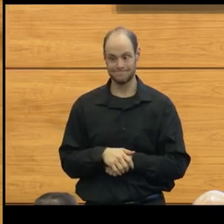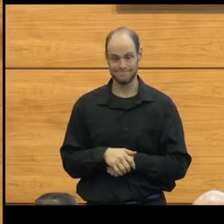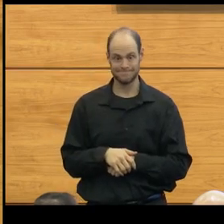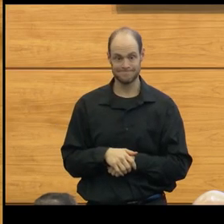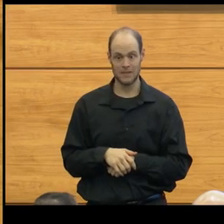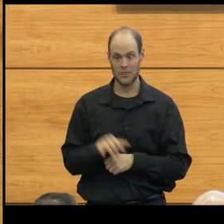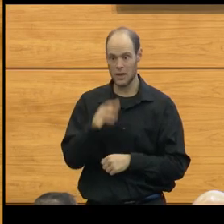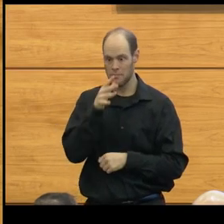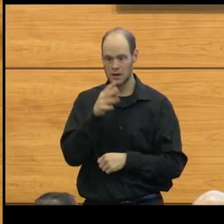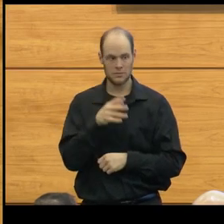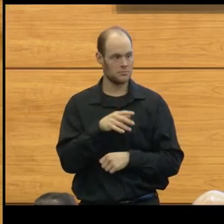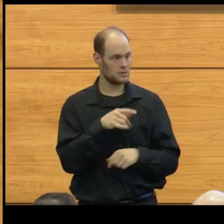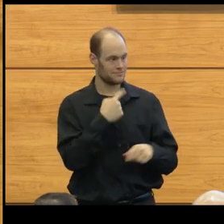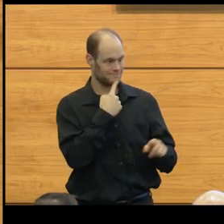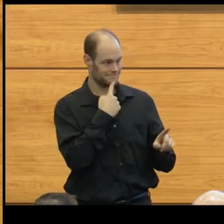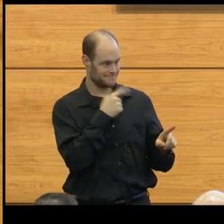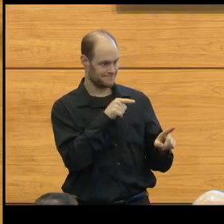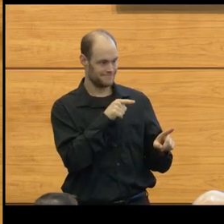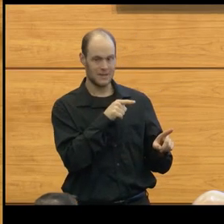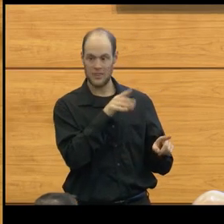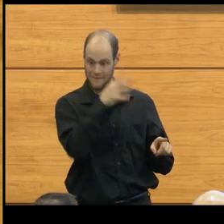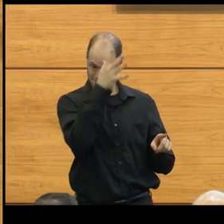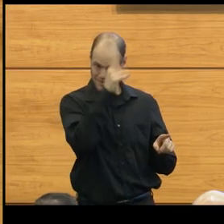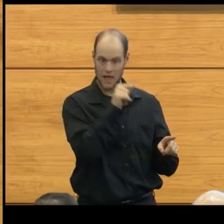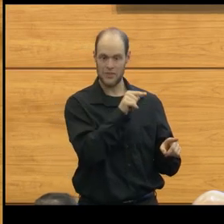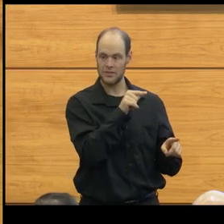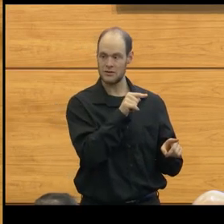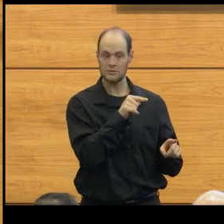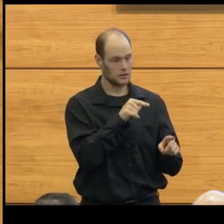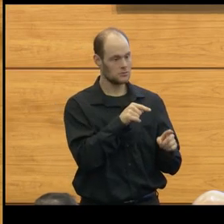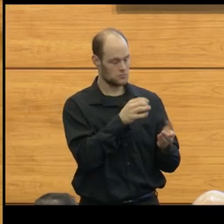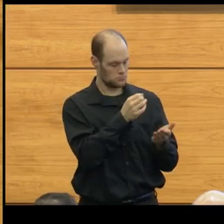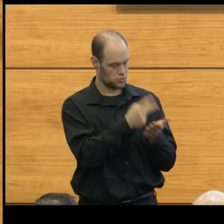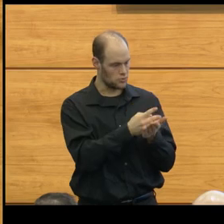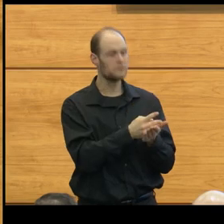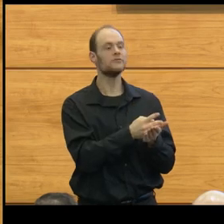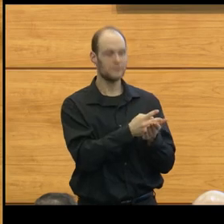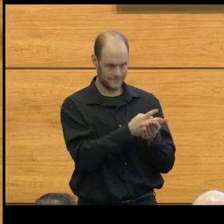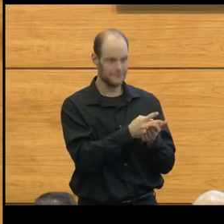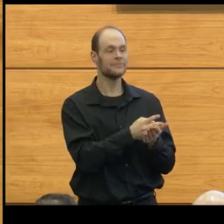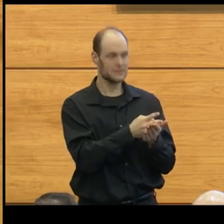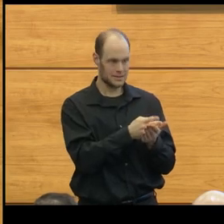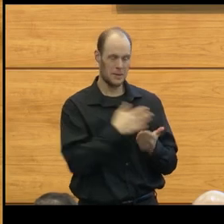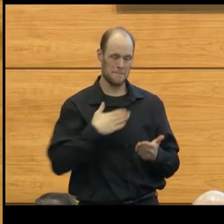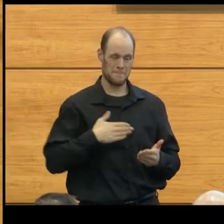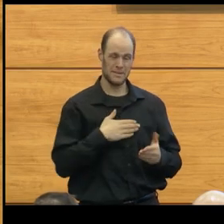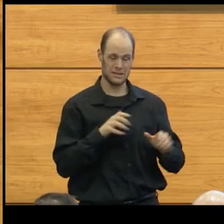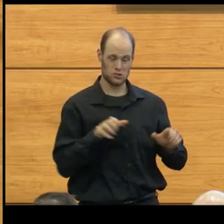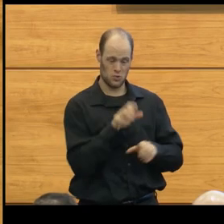And that mom had the ability, and that father, to sign off and say, yes, I want you to try to do something